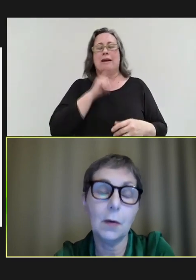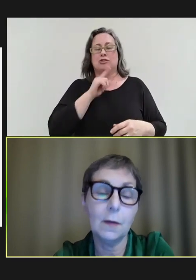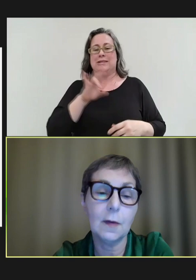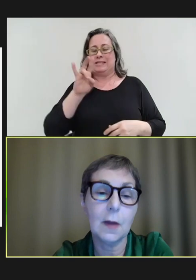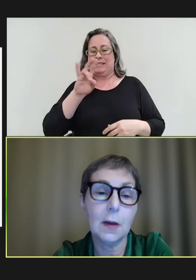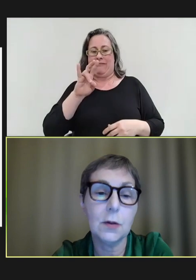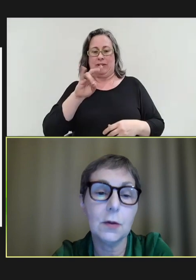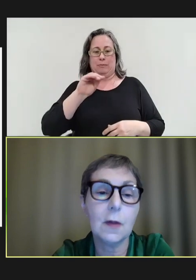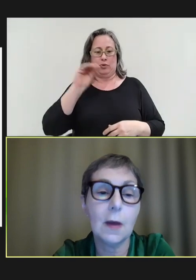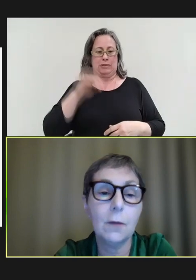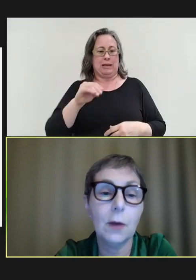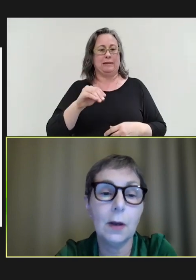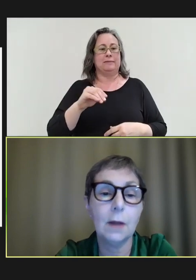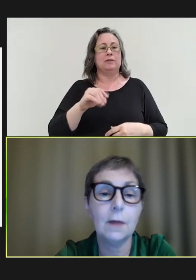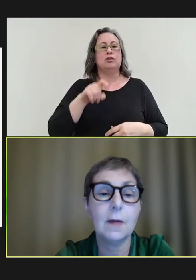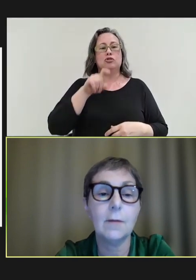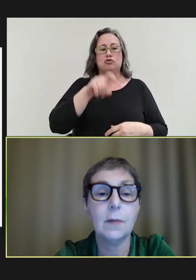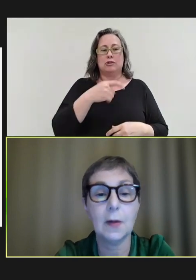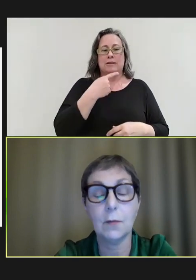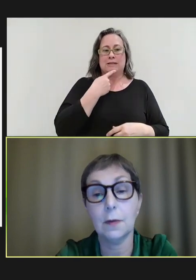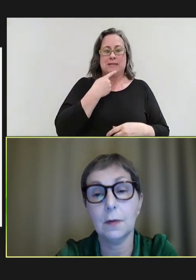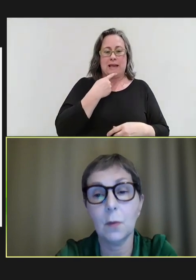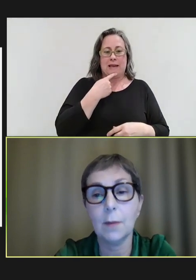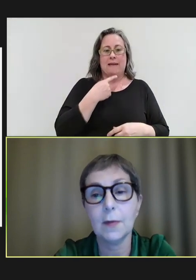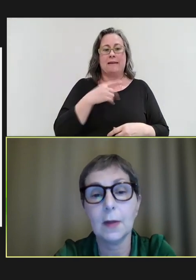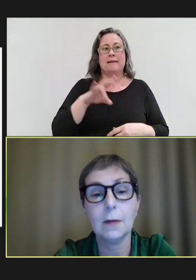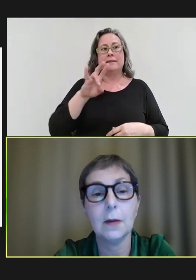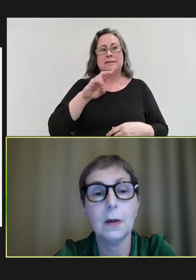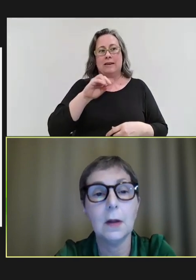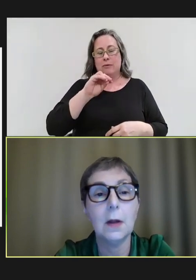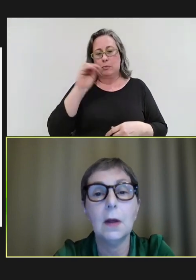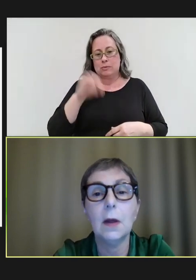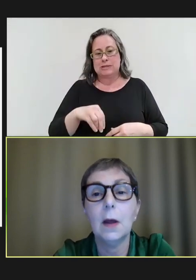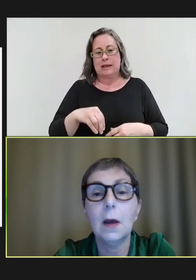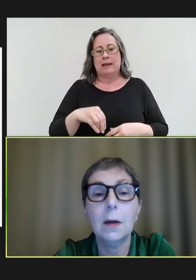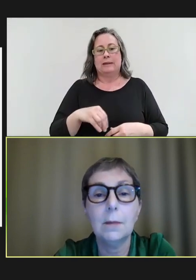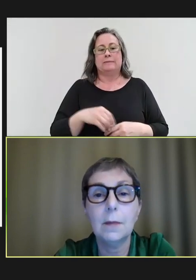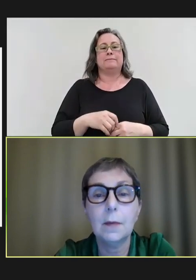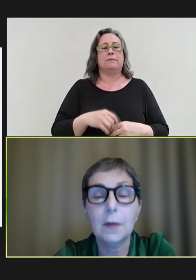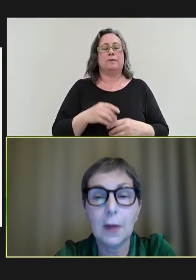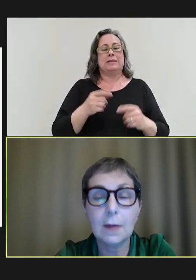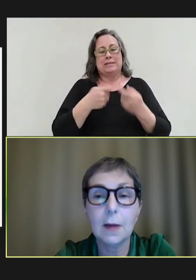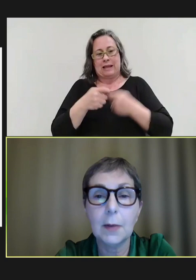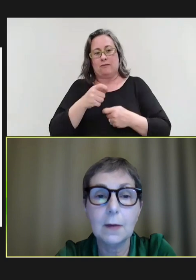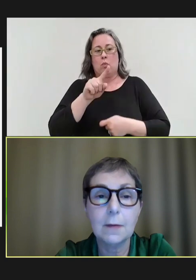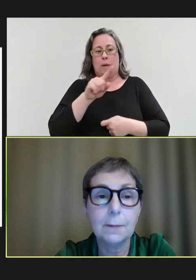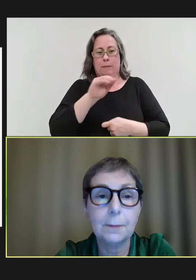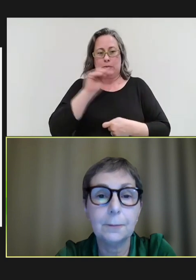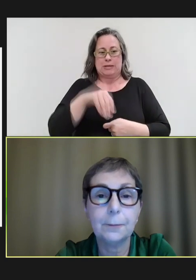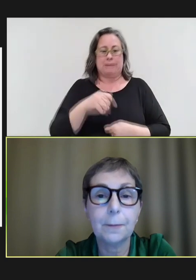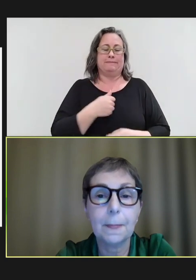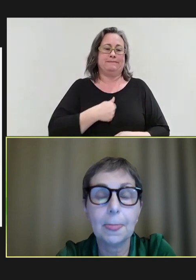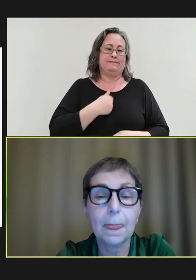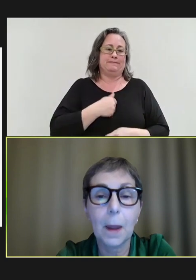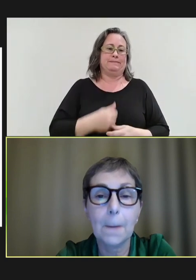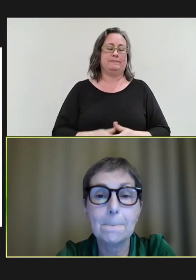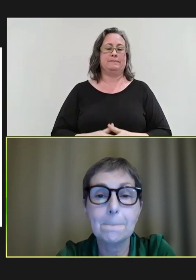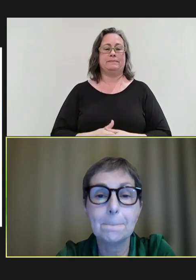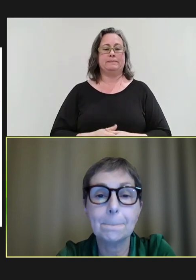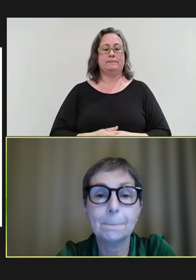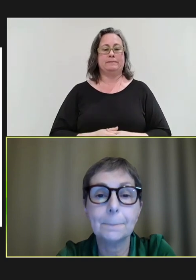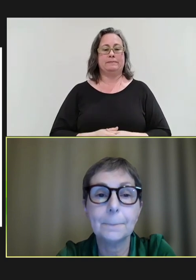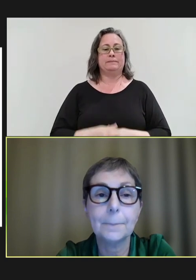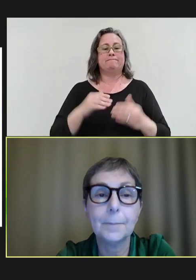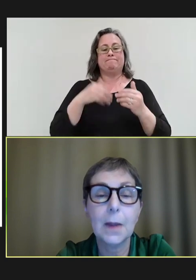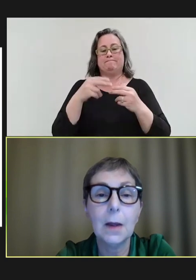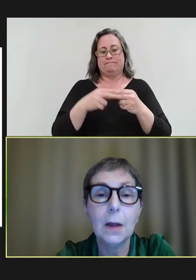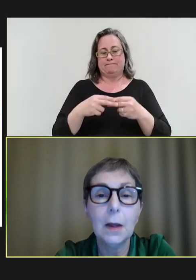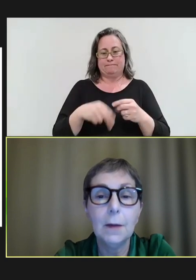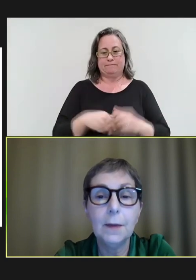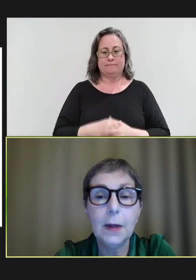on this slide. It should say falling another 7 percent rather than 1 percent. Next slide, please.